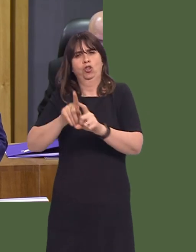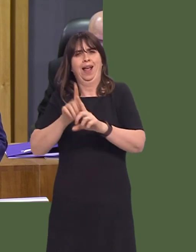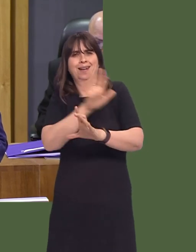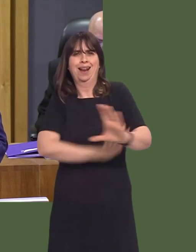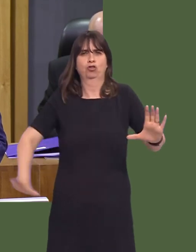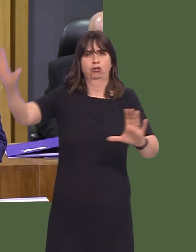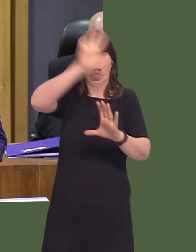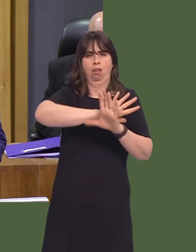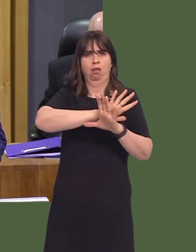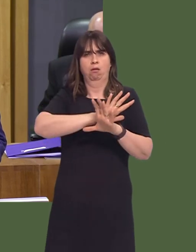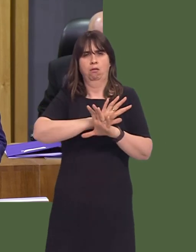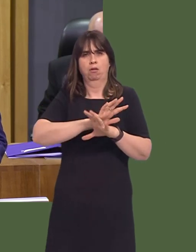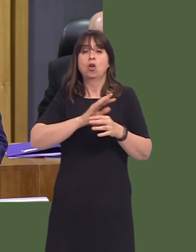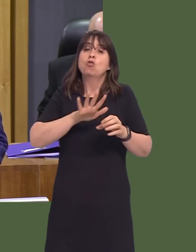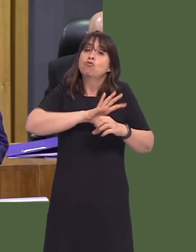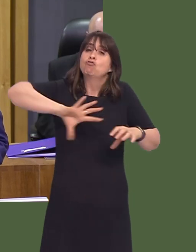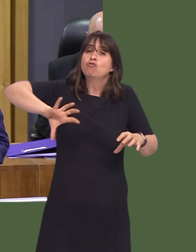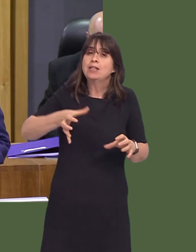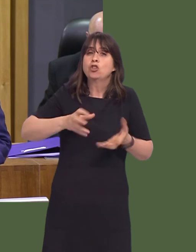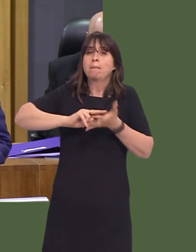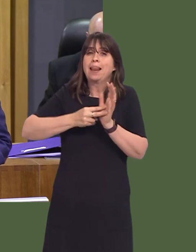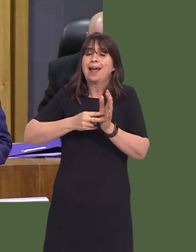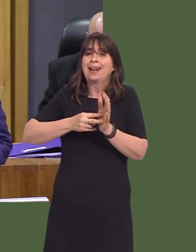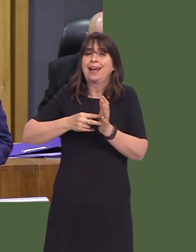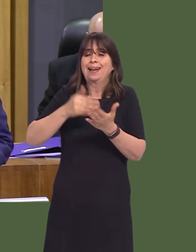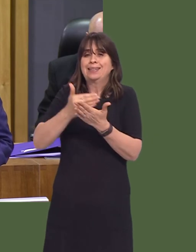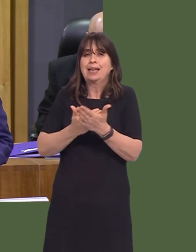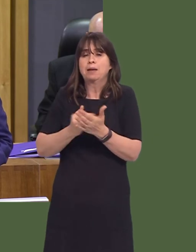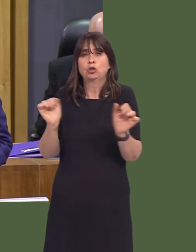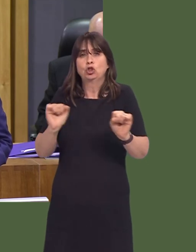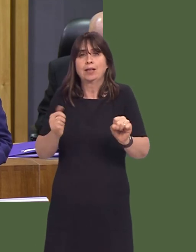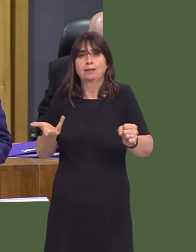2015, no regional planning schemes have yet come forward on a voluntary basis. I'm glad